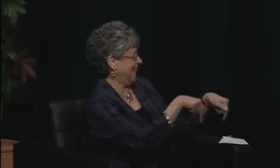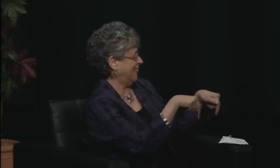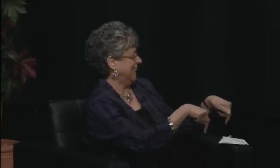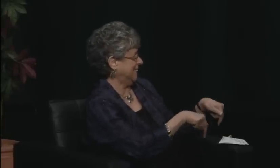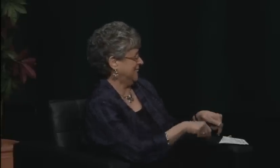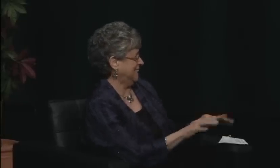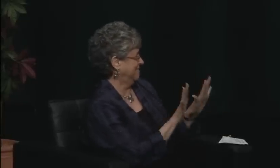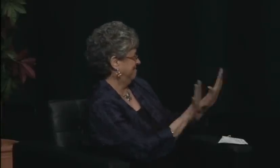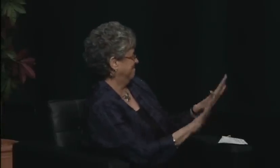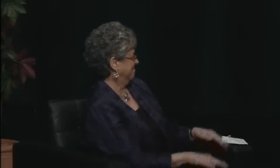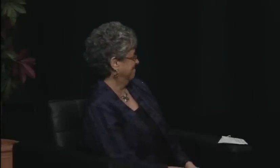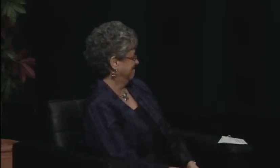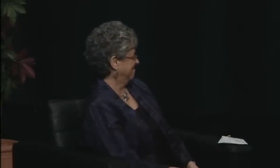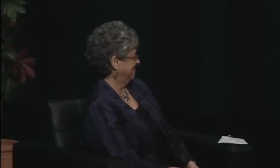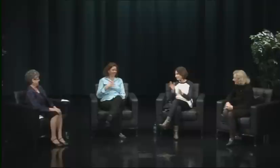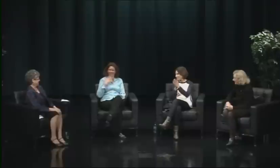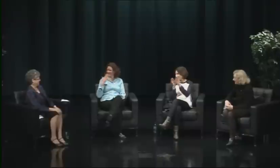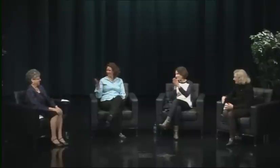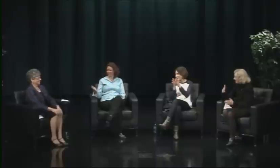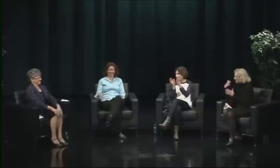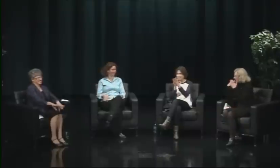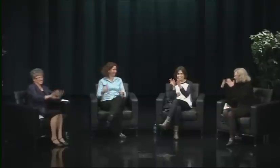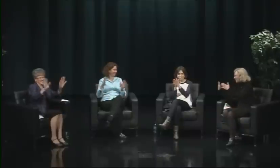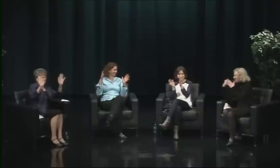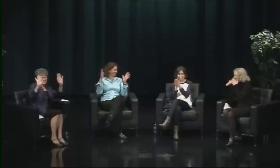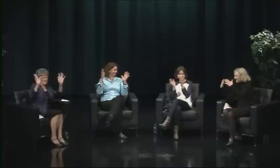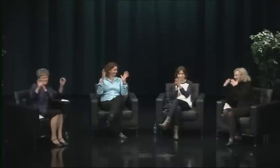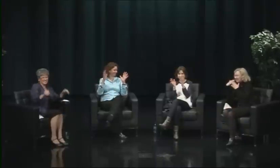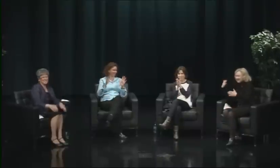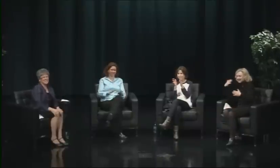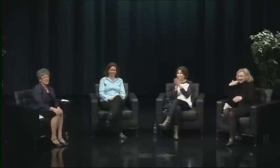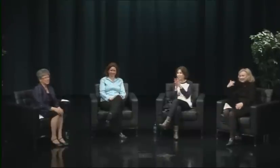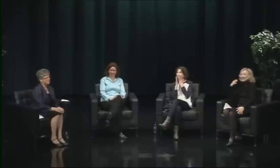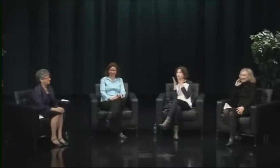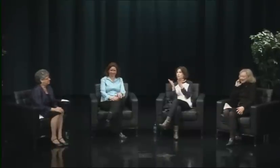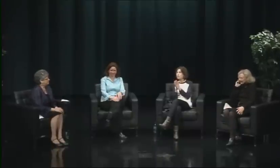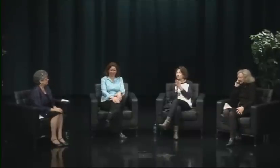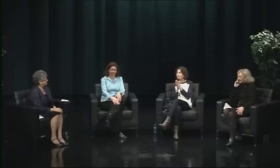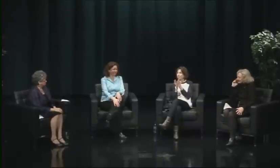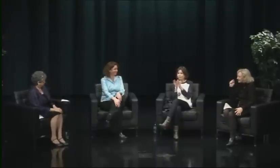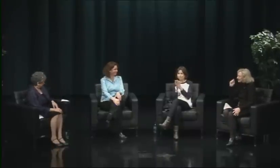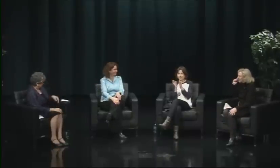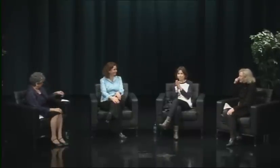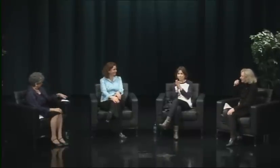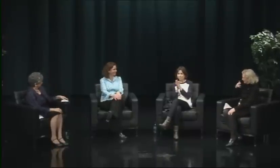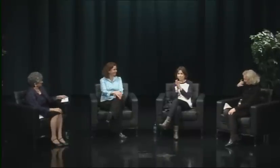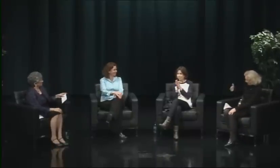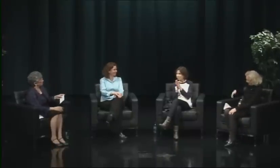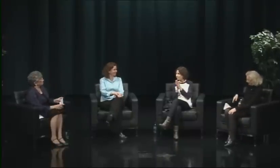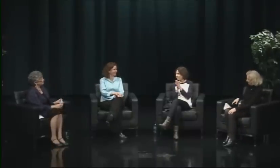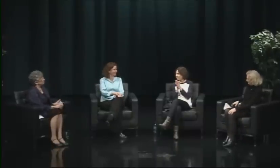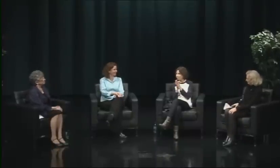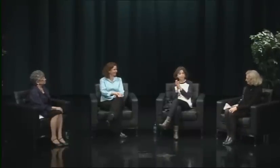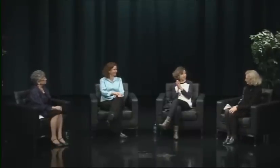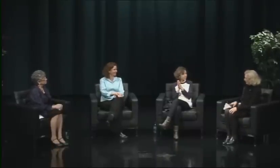That was a powerful seven days. It was really a new way of communicating for us. It was -- I think what we could do is learn more about that,